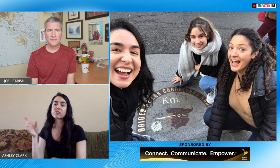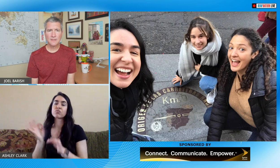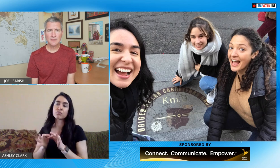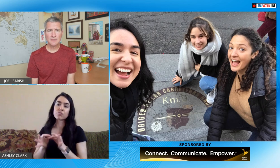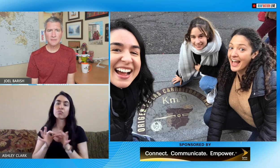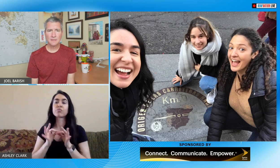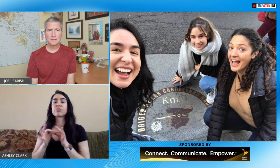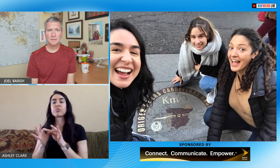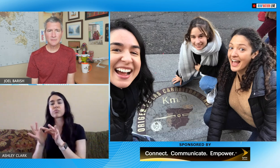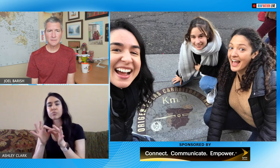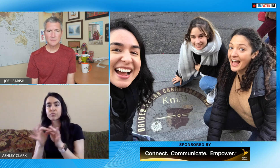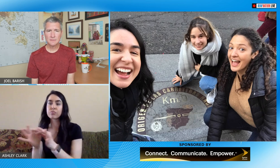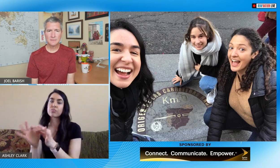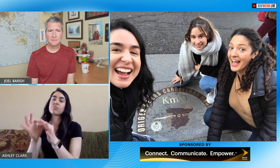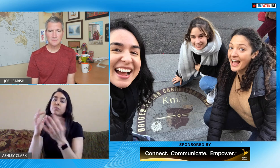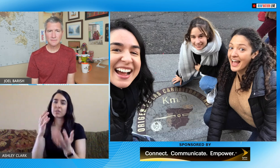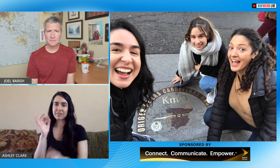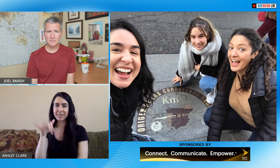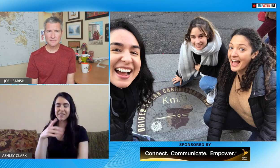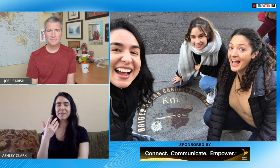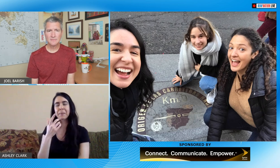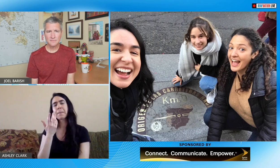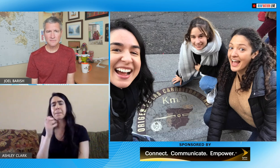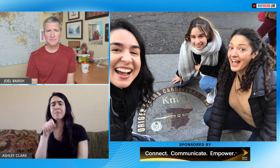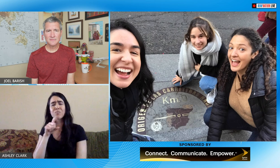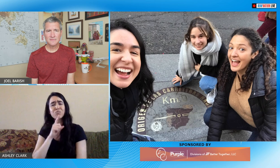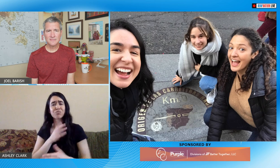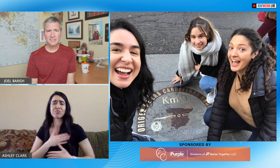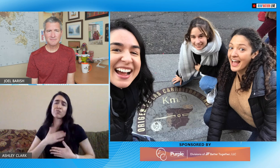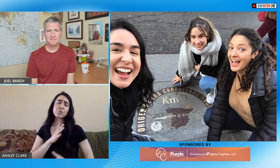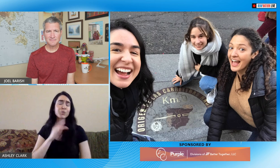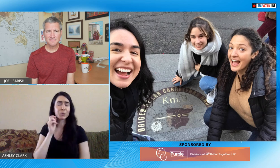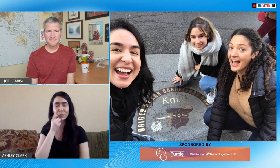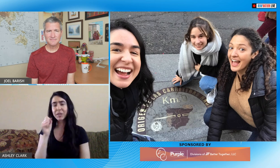there who I had let the insurer may crash in here